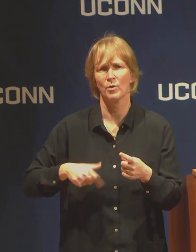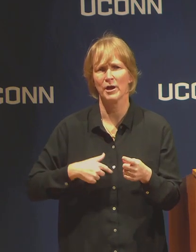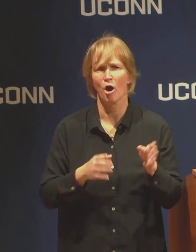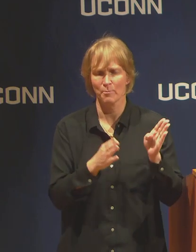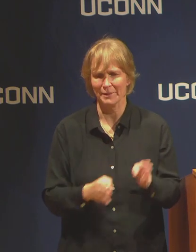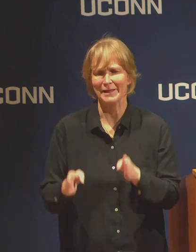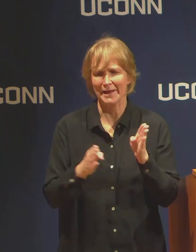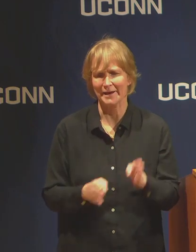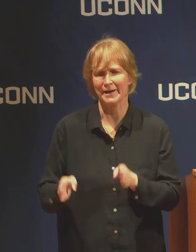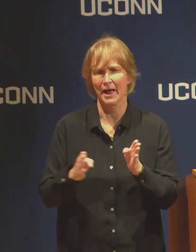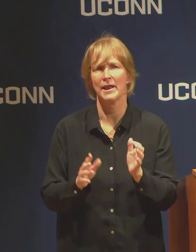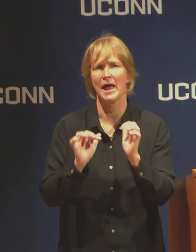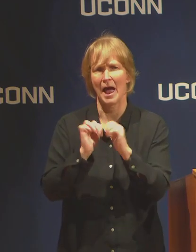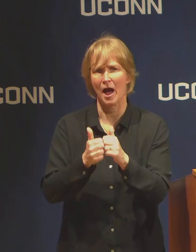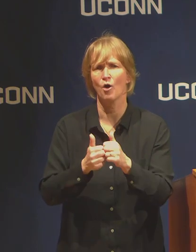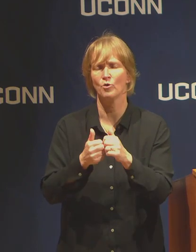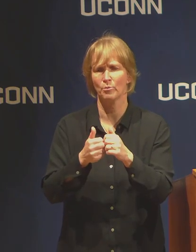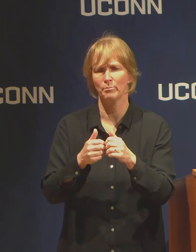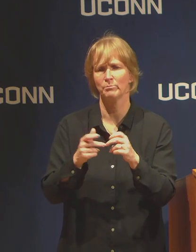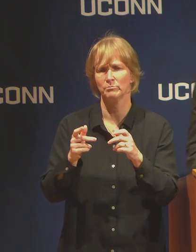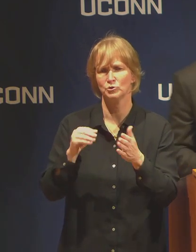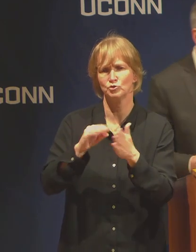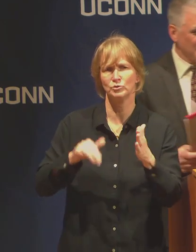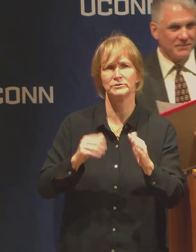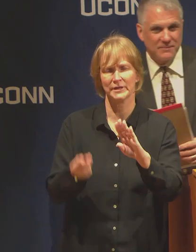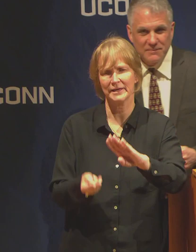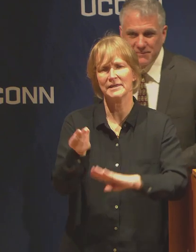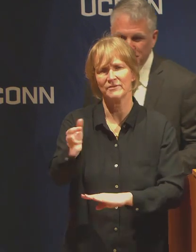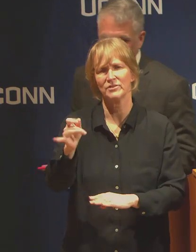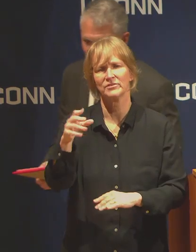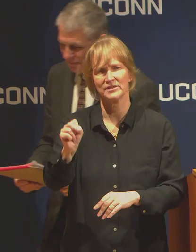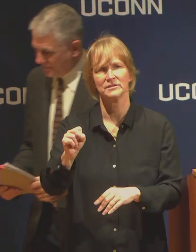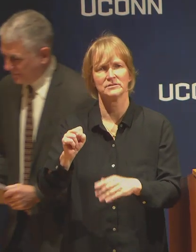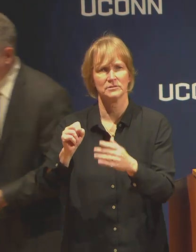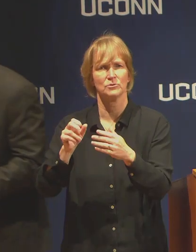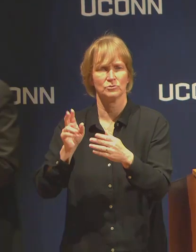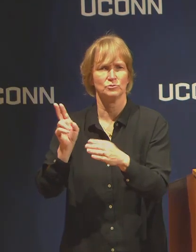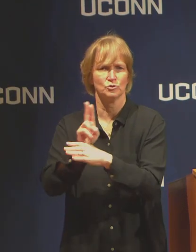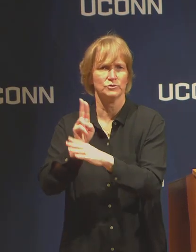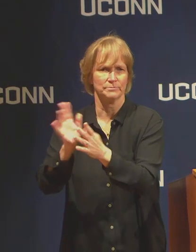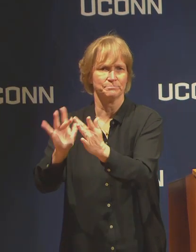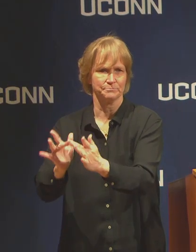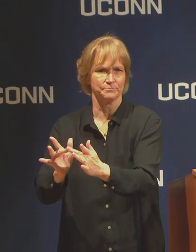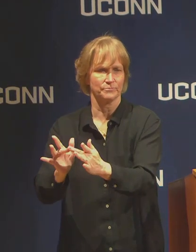submissions being done on line. One final question.